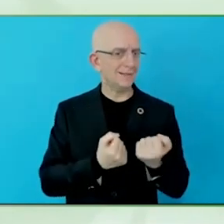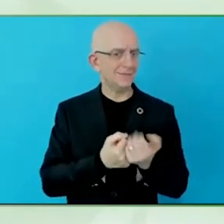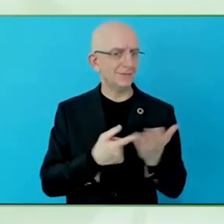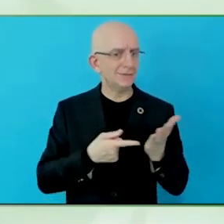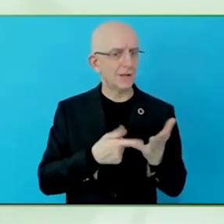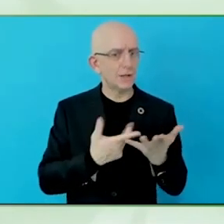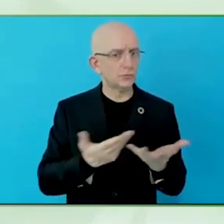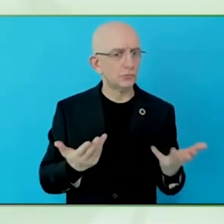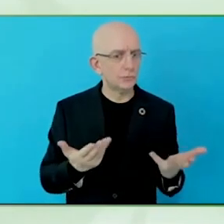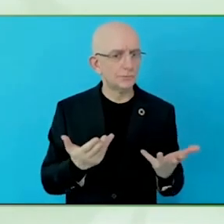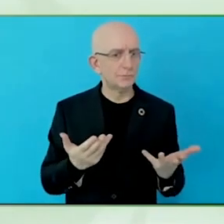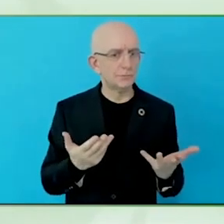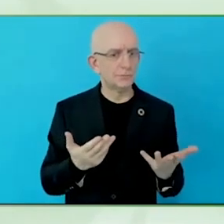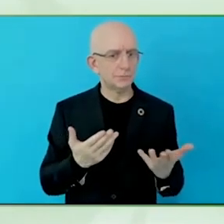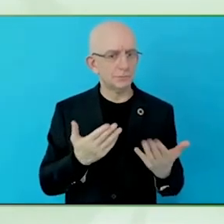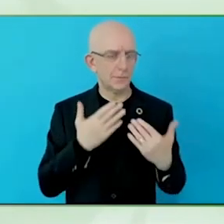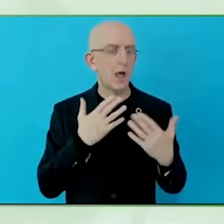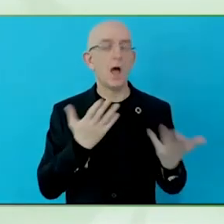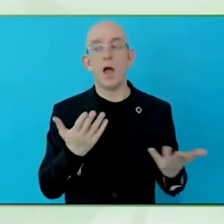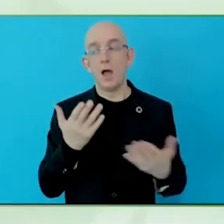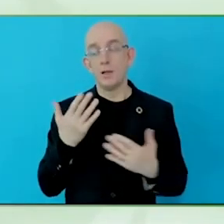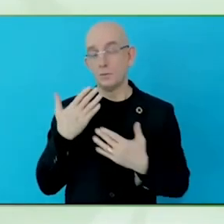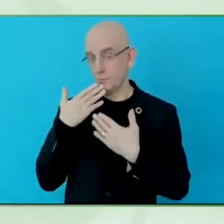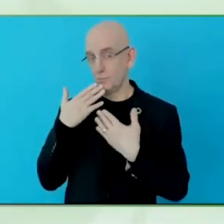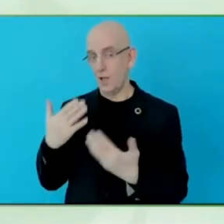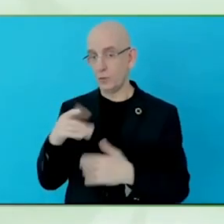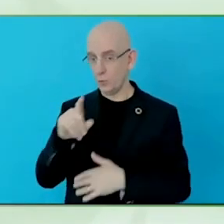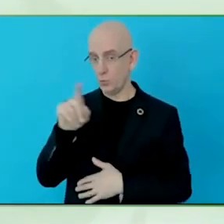Recently, yesterday, or the day before yesterday, I had the